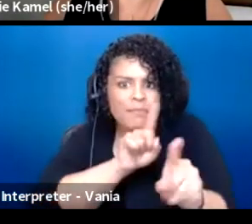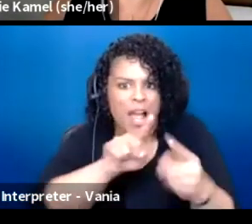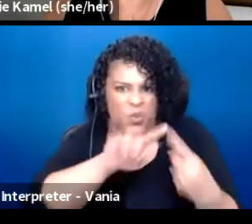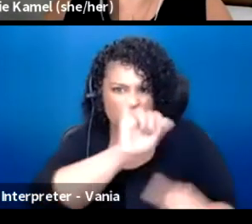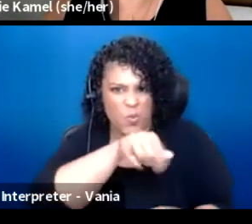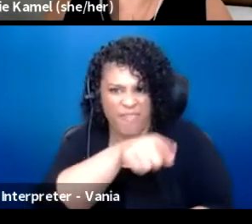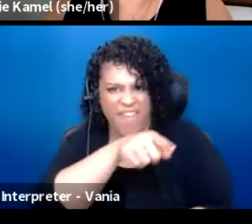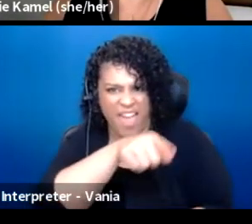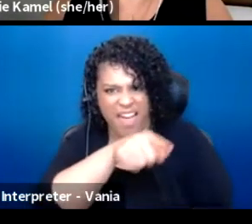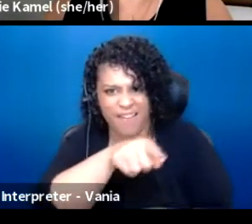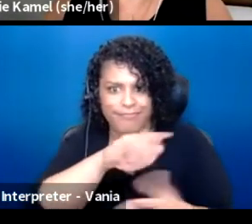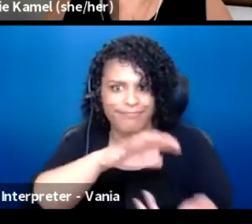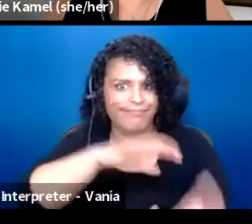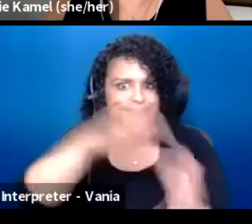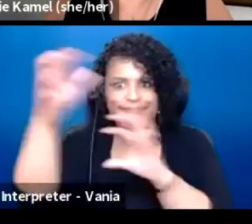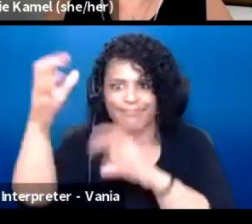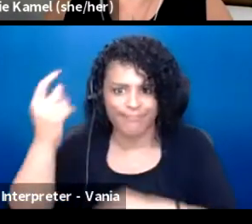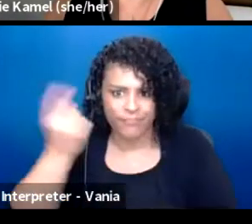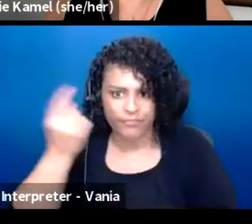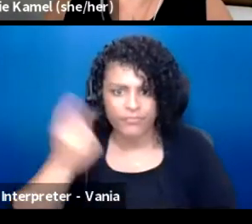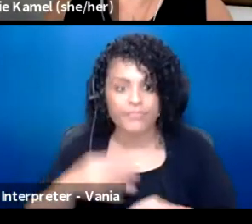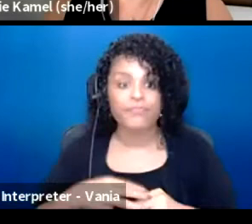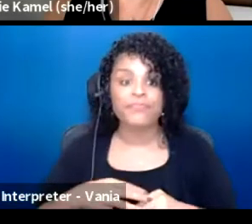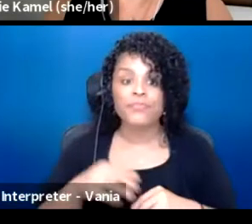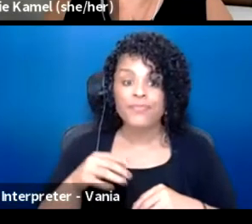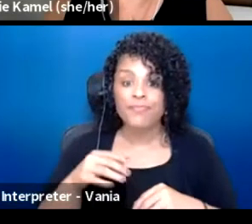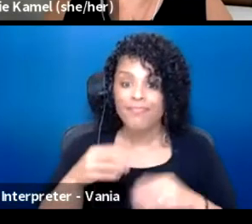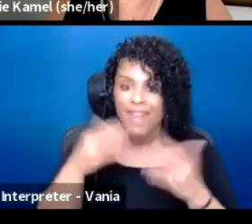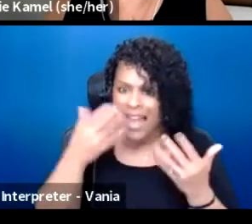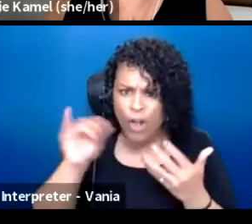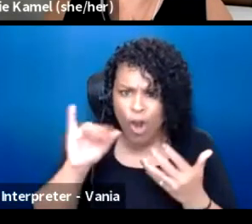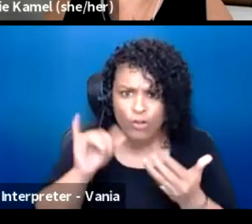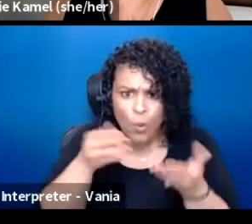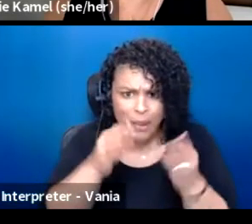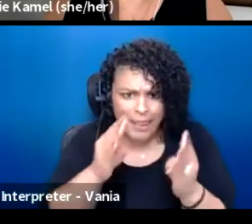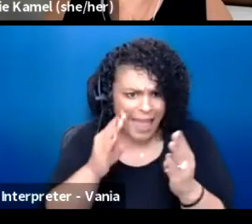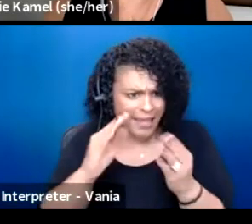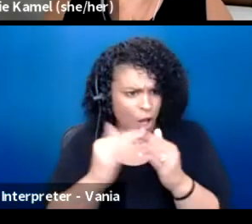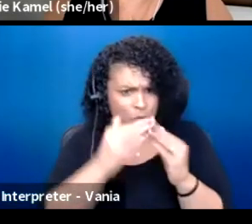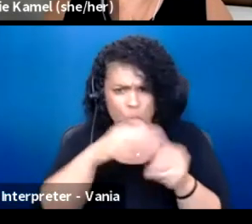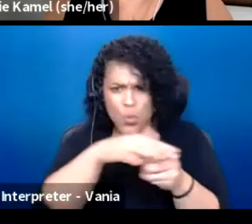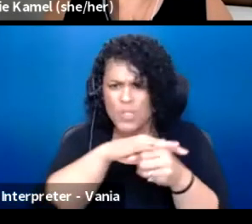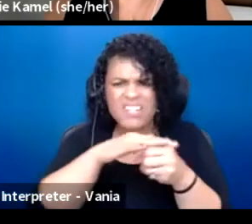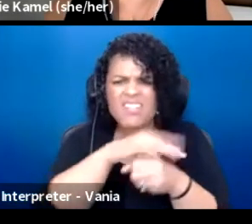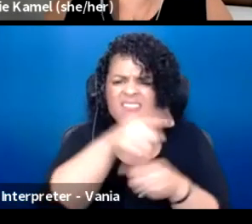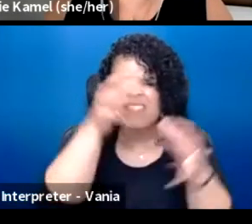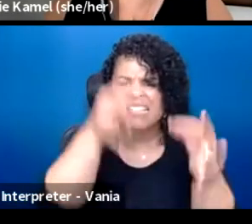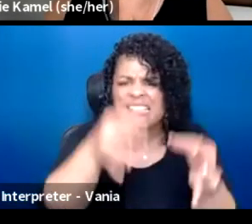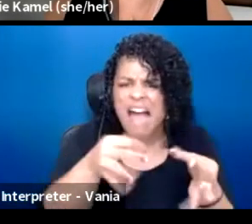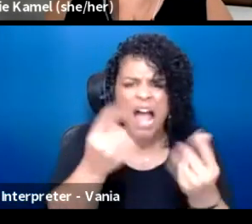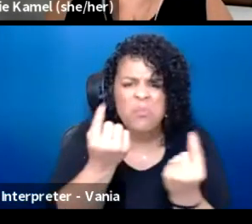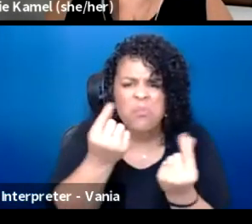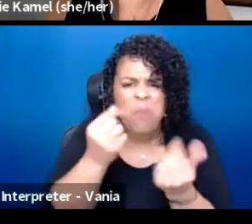However, and of course, letting the community decide what that creative practice will be to respond to it.